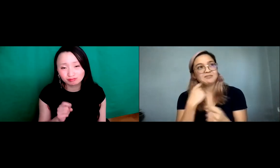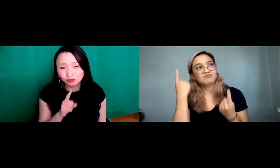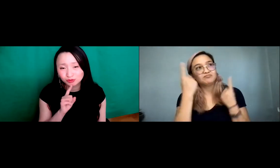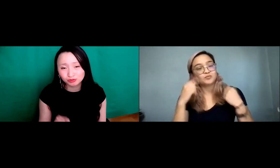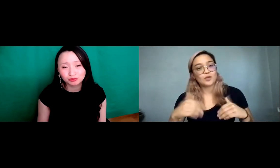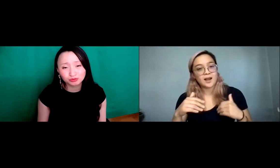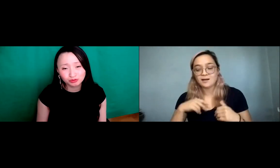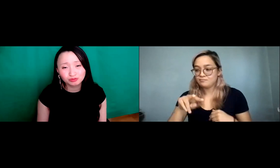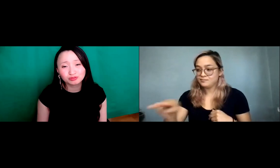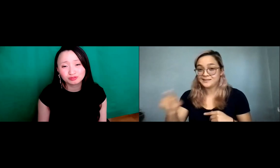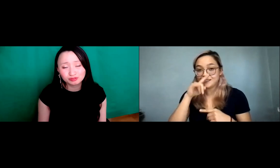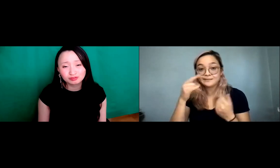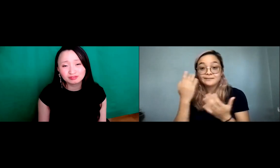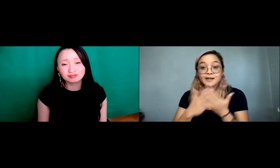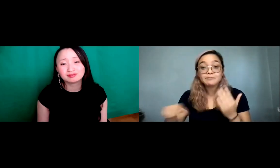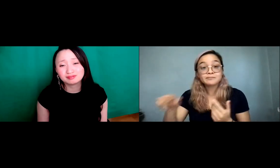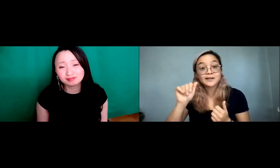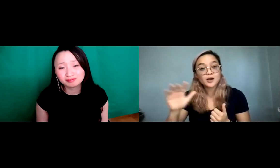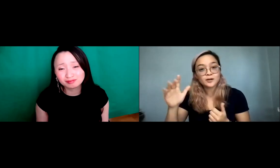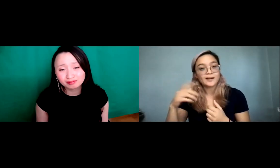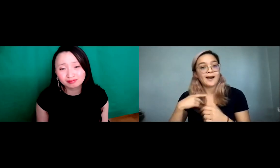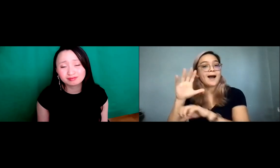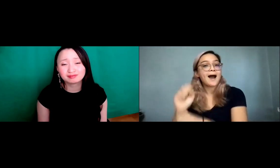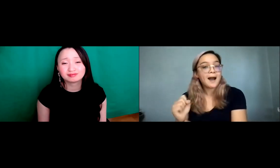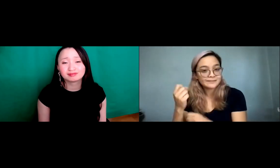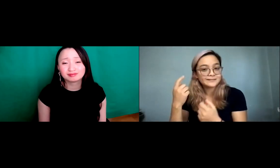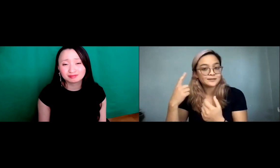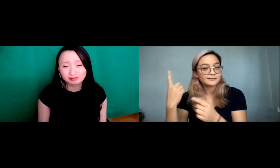So just this one sign like your sign name like where it's placed that can make a huge